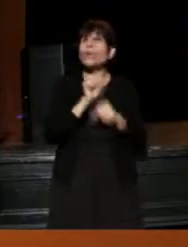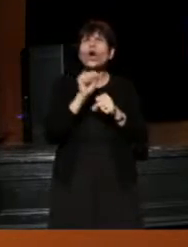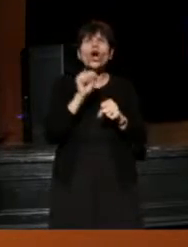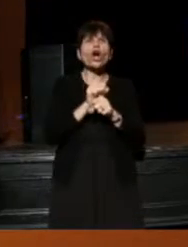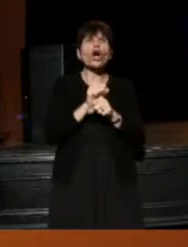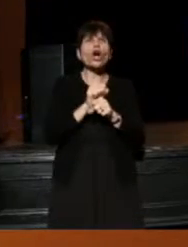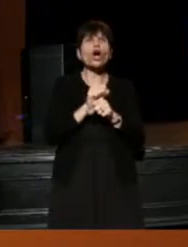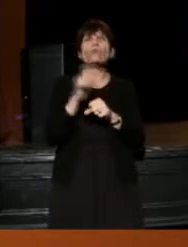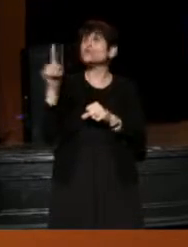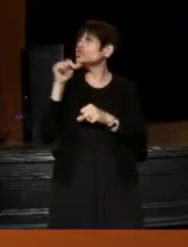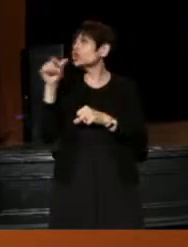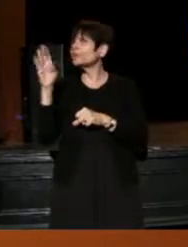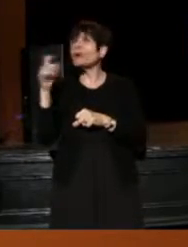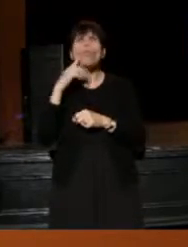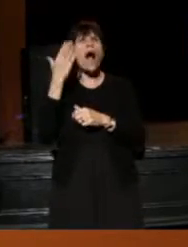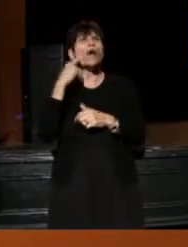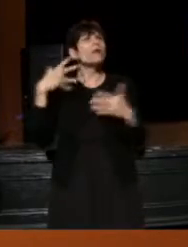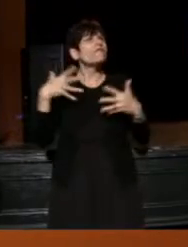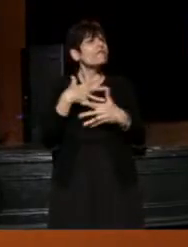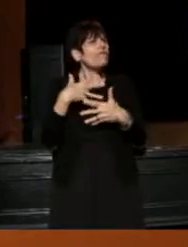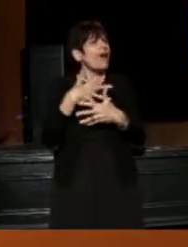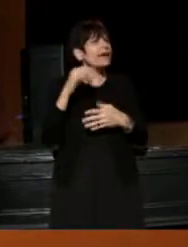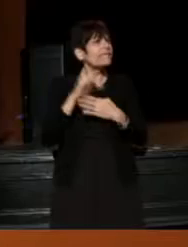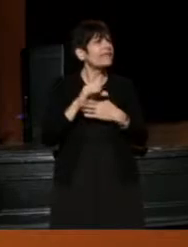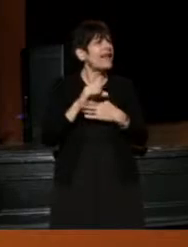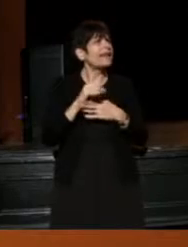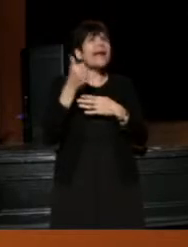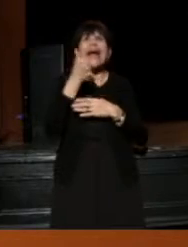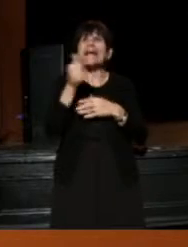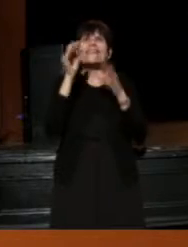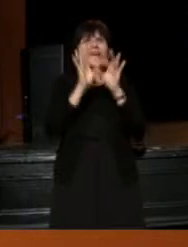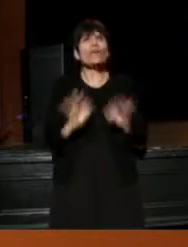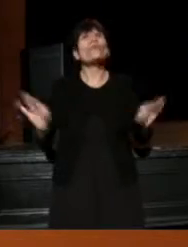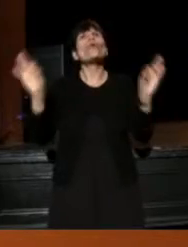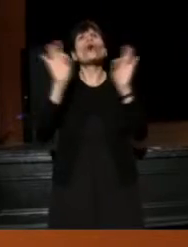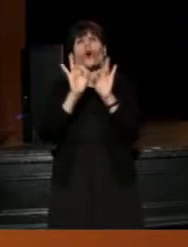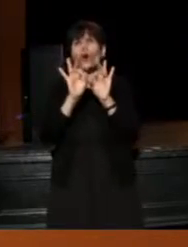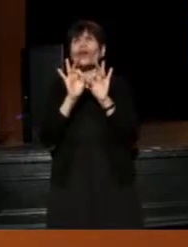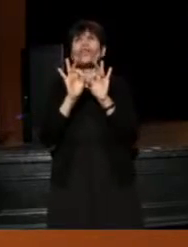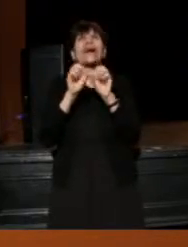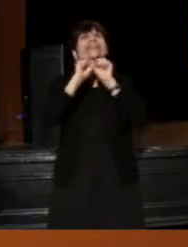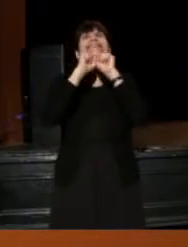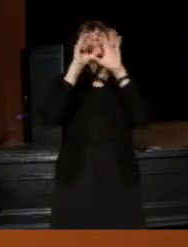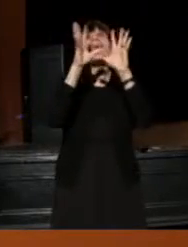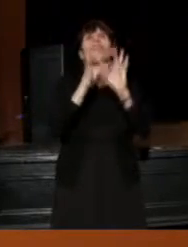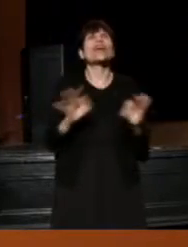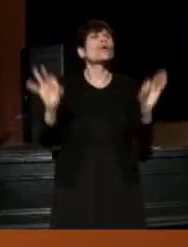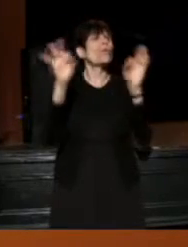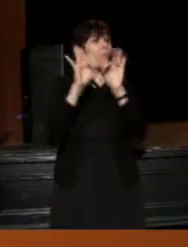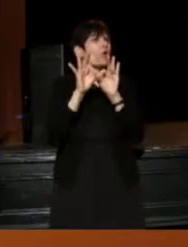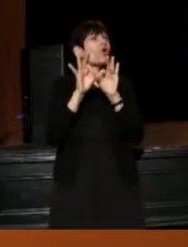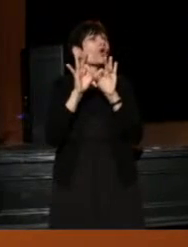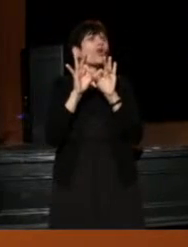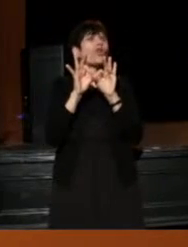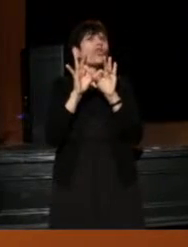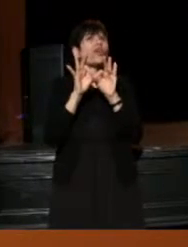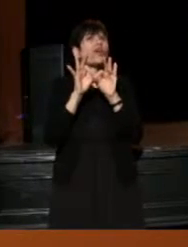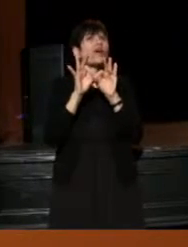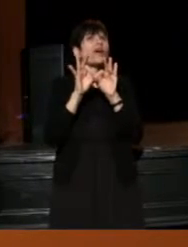(Michael) But we shouldn't be. (Gregory) Right. Nothing worthwhile is embarked on without fear,